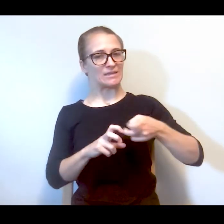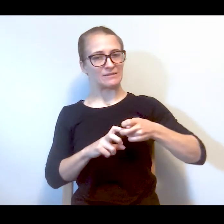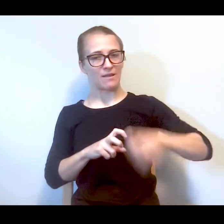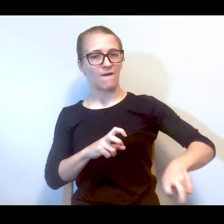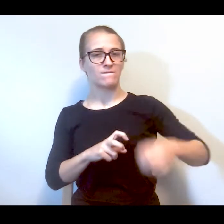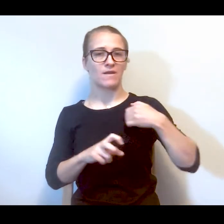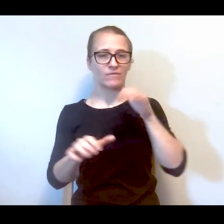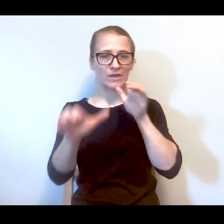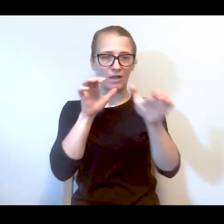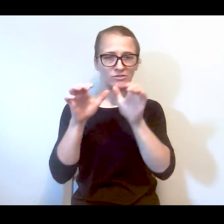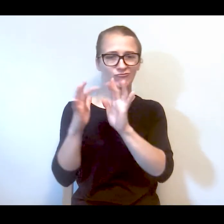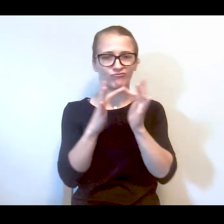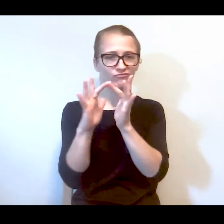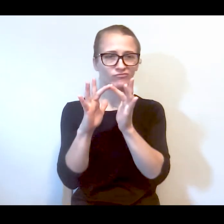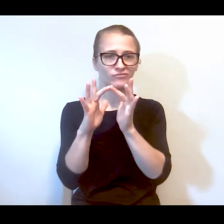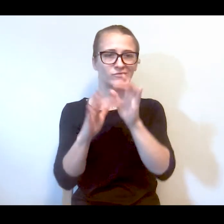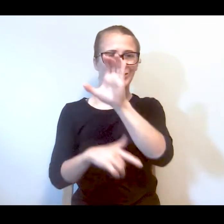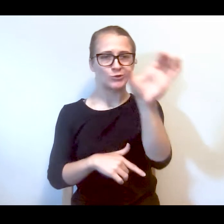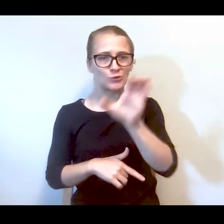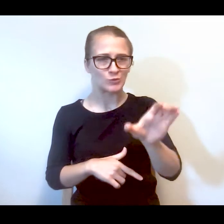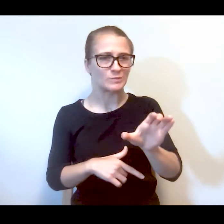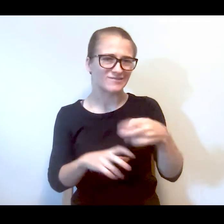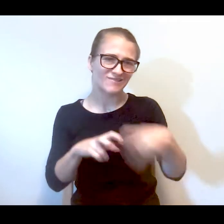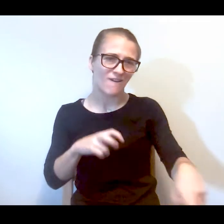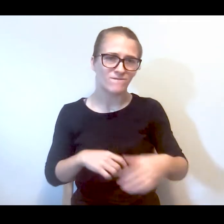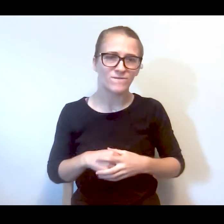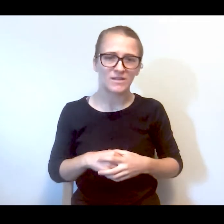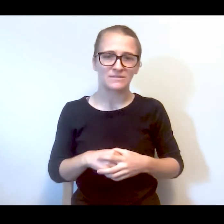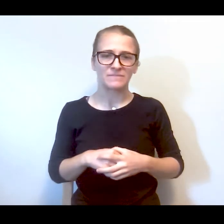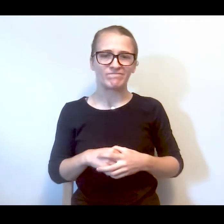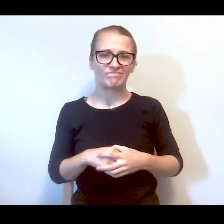a conversation remotely. Zoom isn't so great at